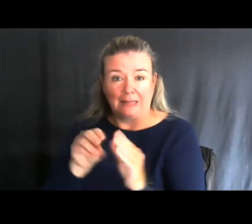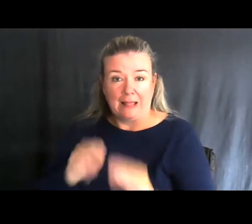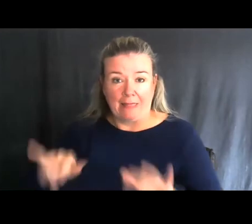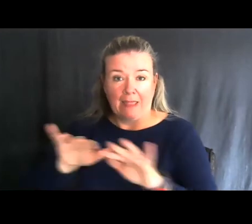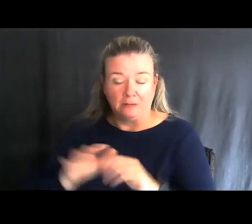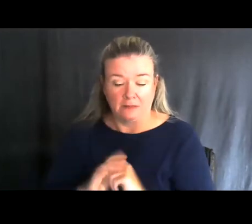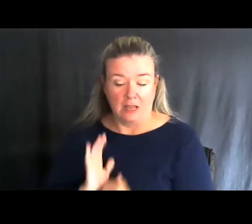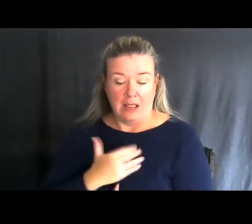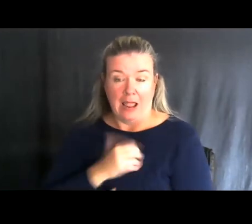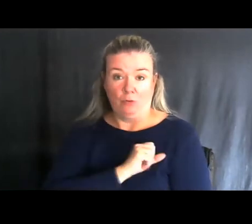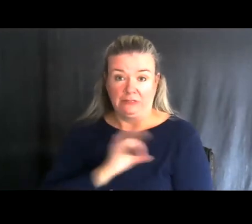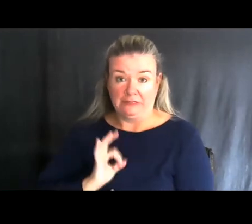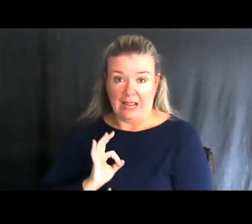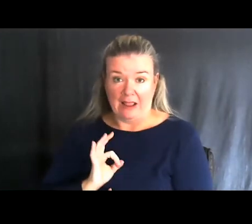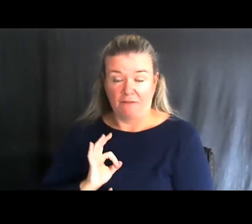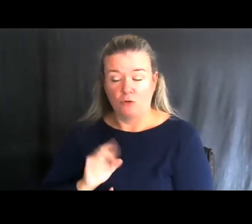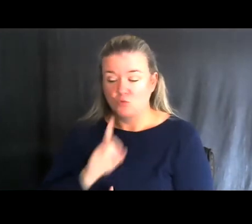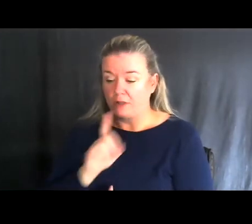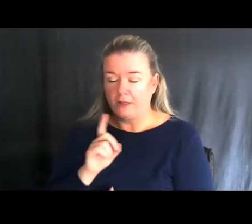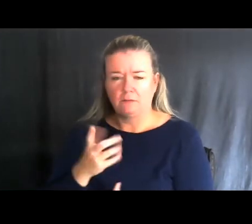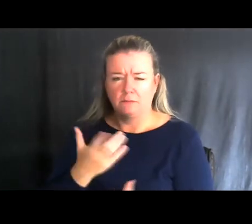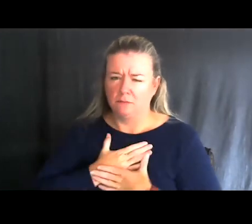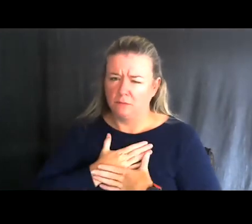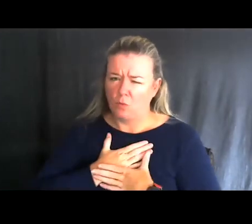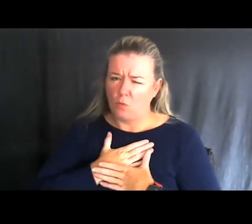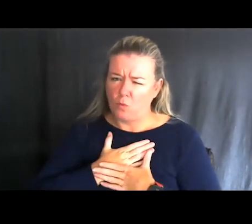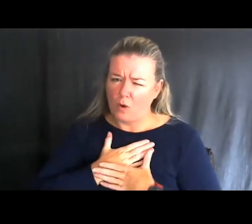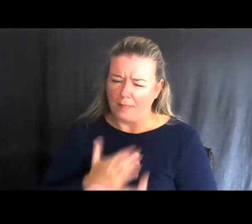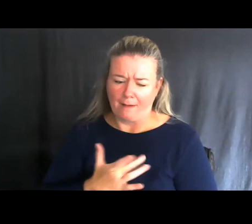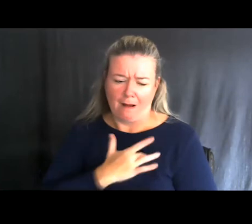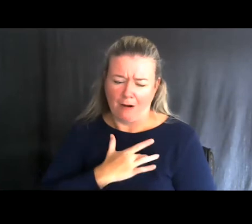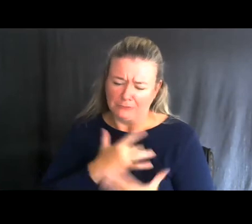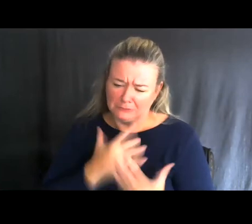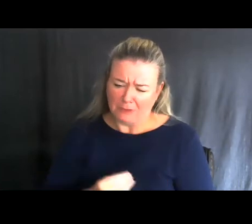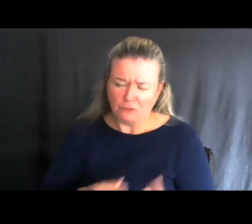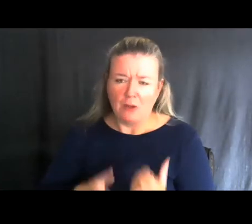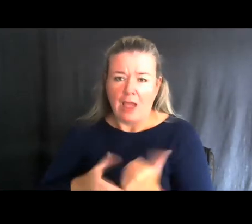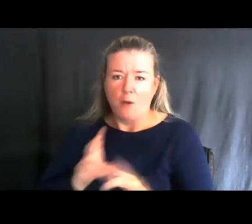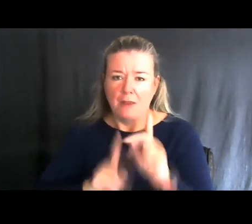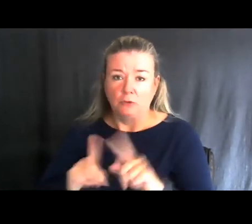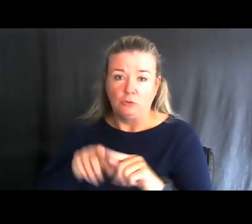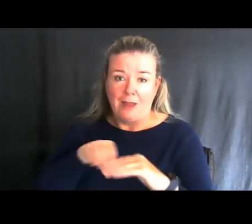Our staff are extremely willing to sit down and help people access land and participate